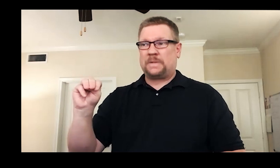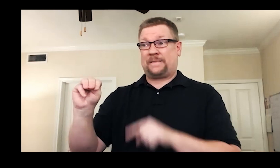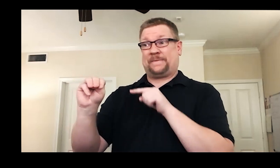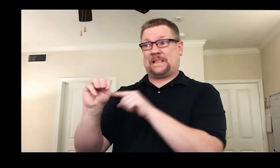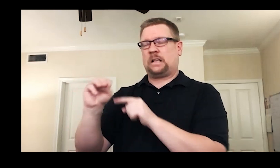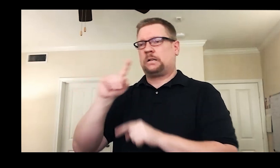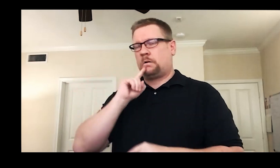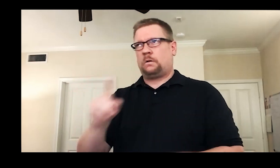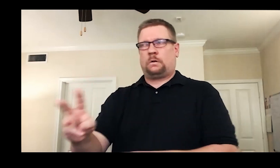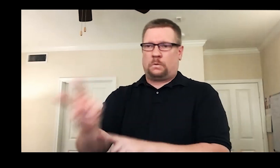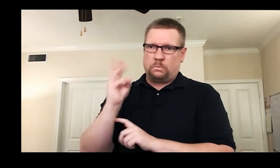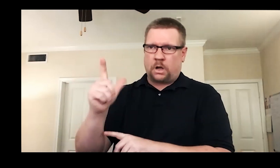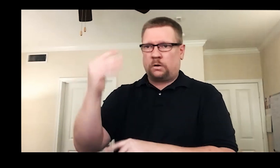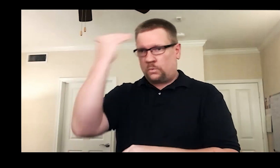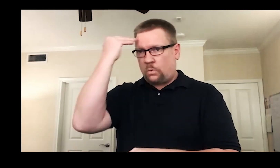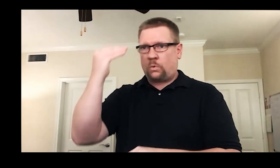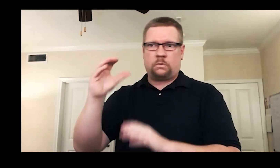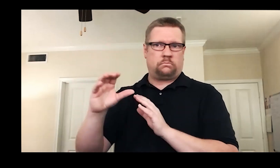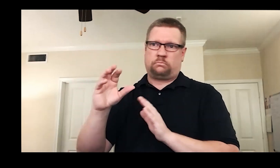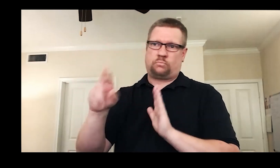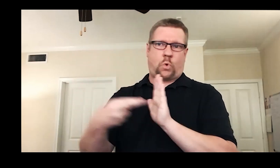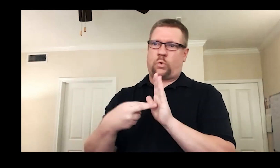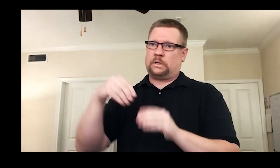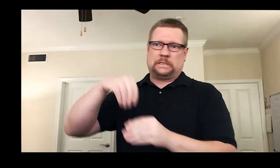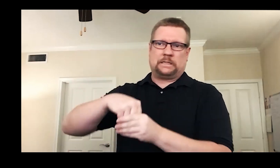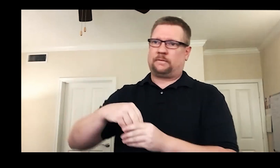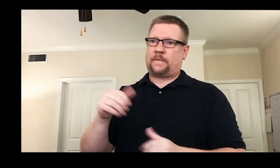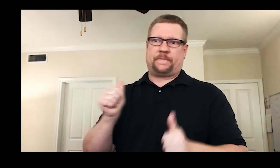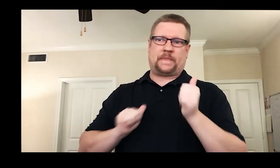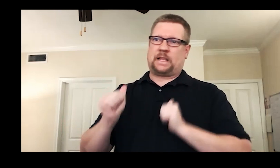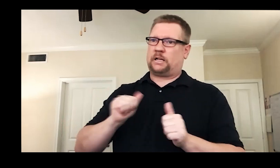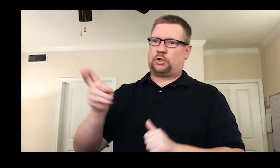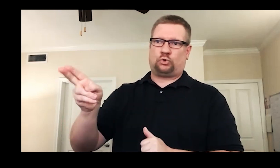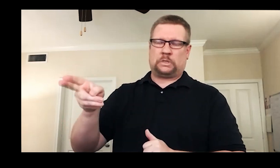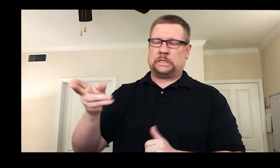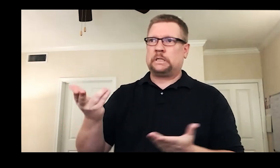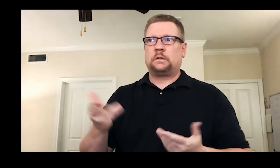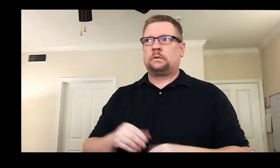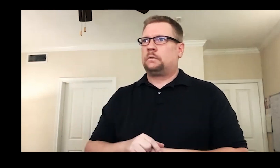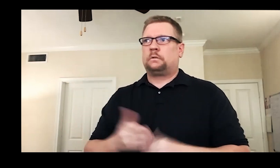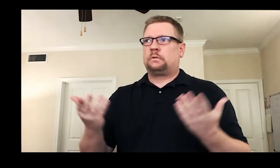is a universally known, right of passage role throughout the theater's long history.